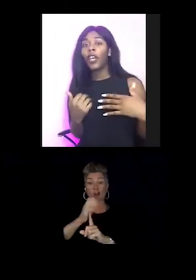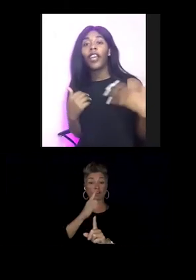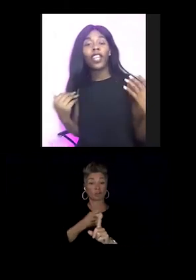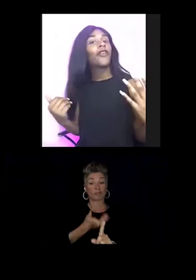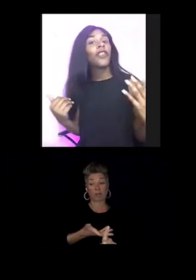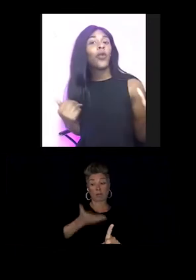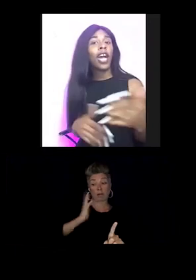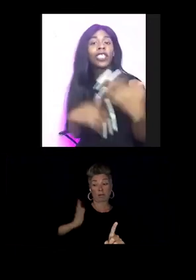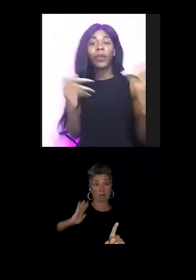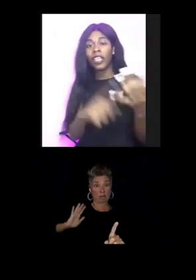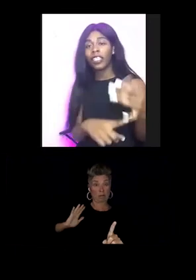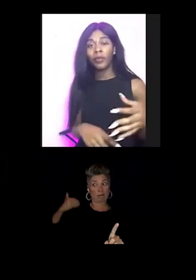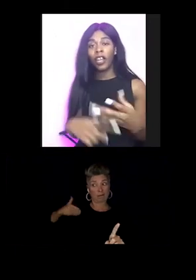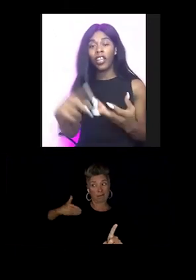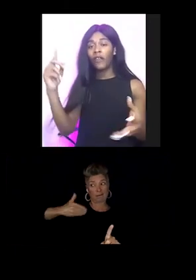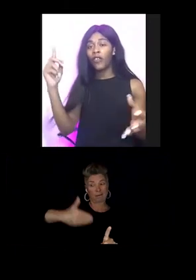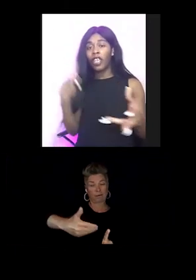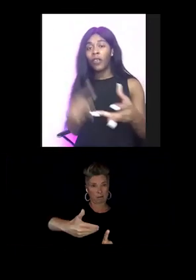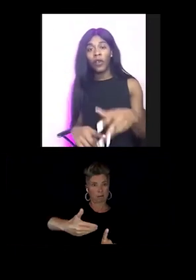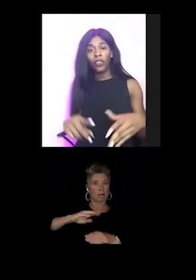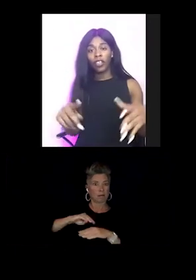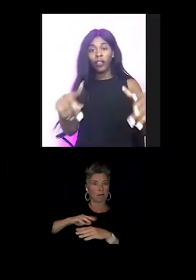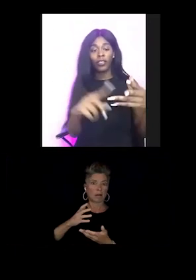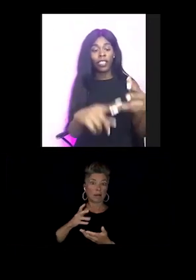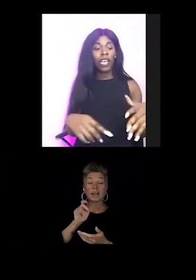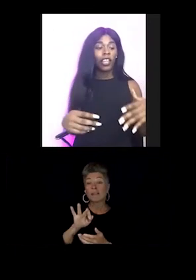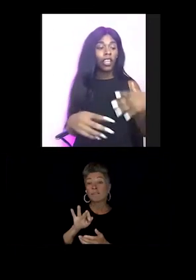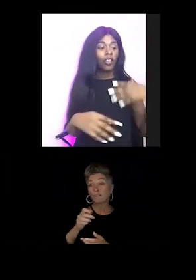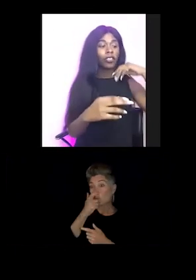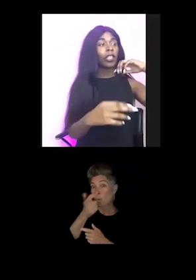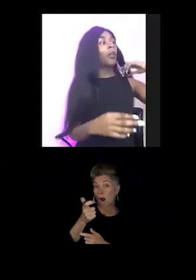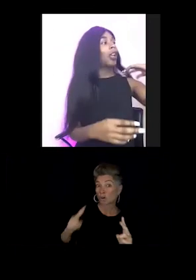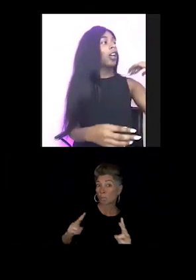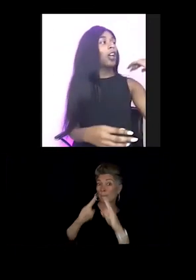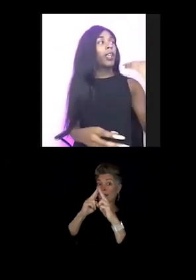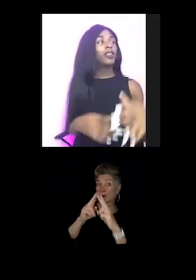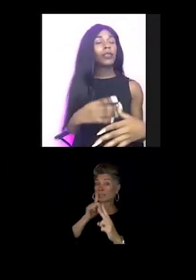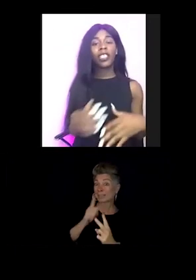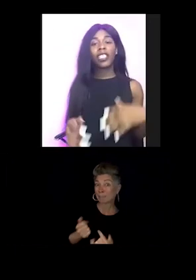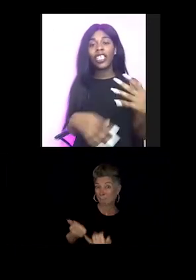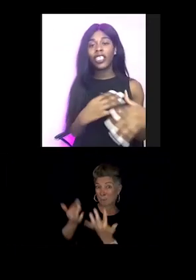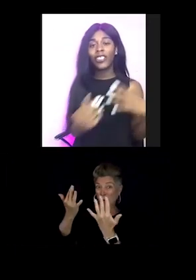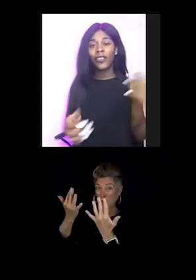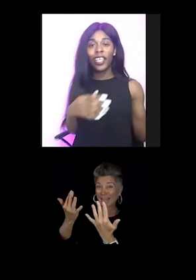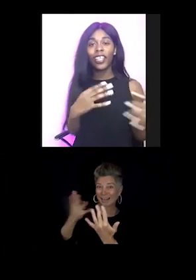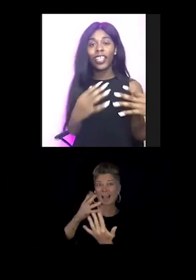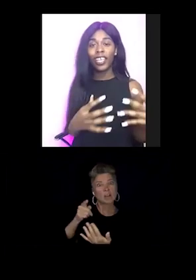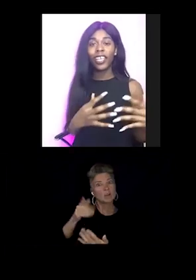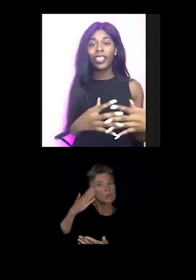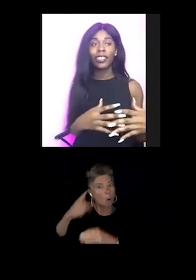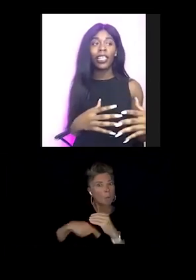If, if you watch Paris is Burning. If you keep up with those, those LGBT history things,